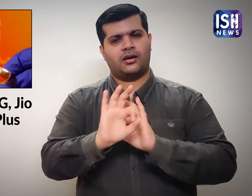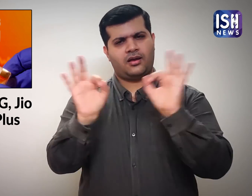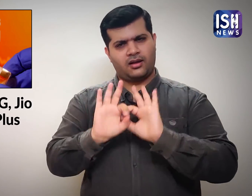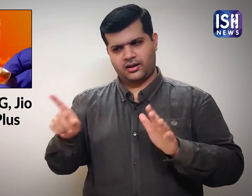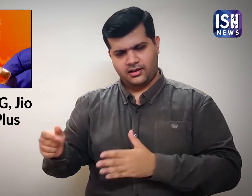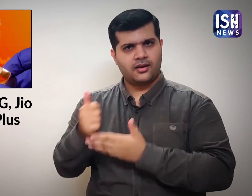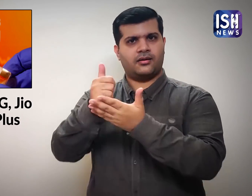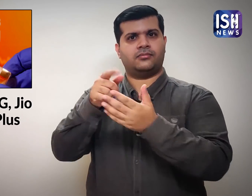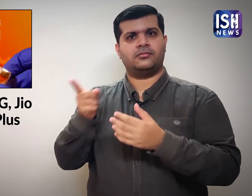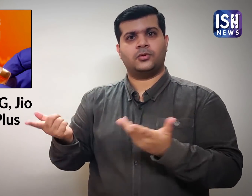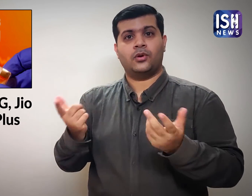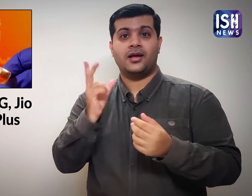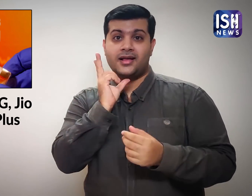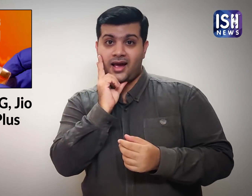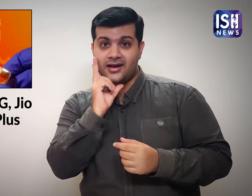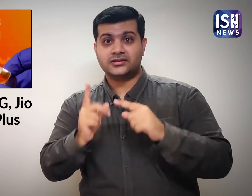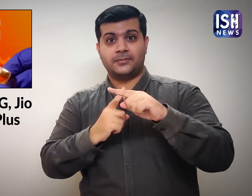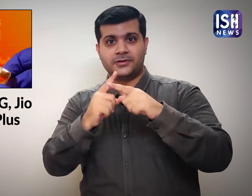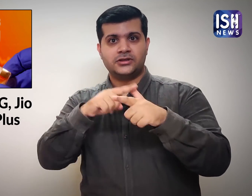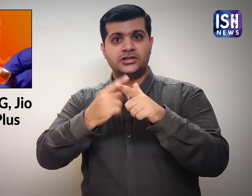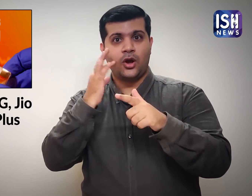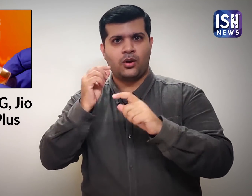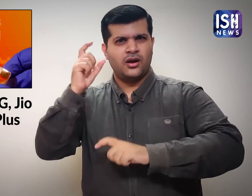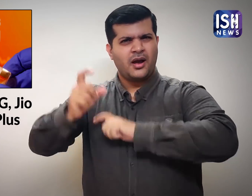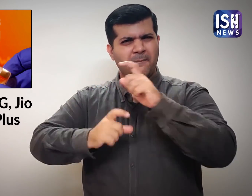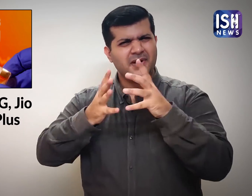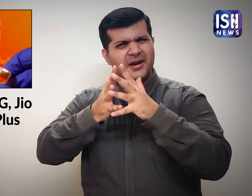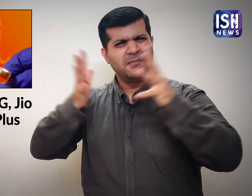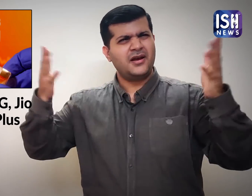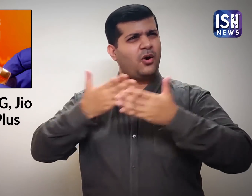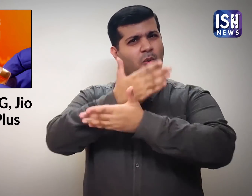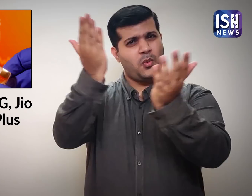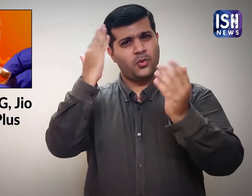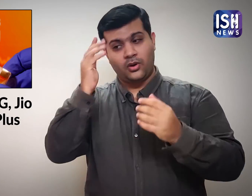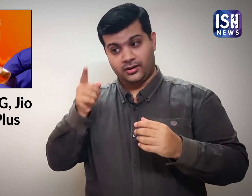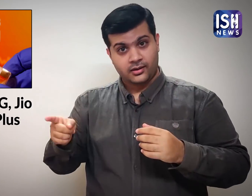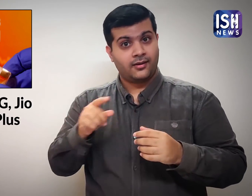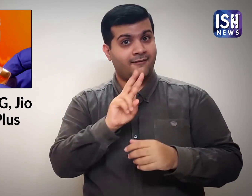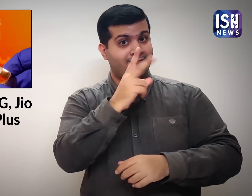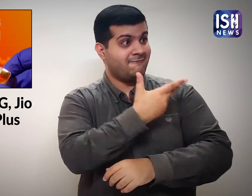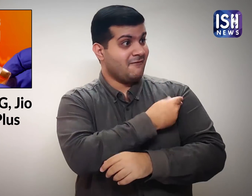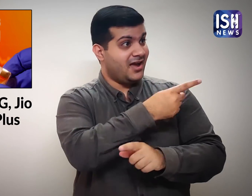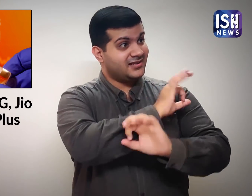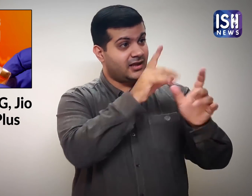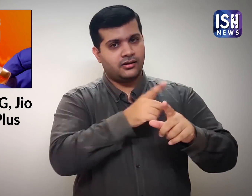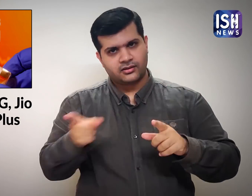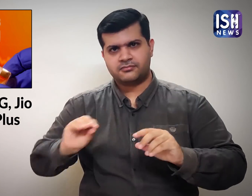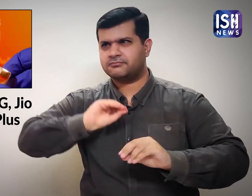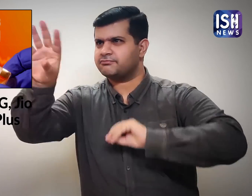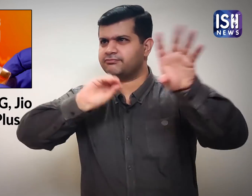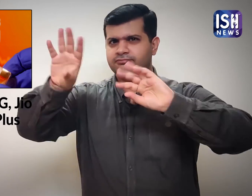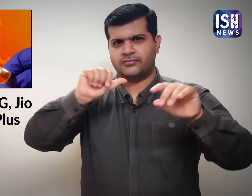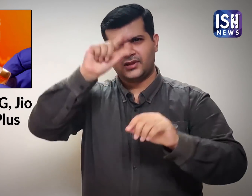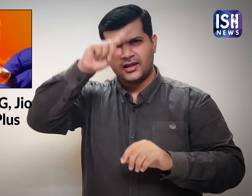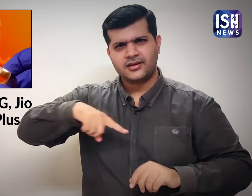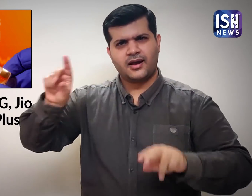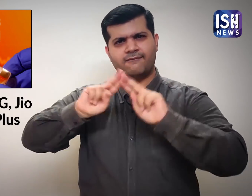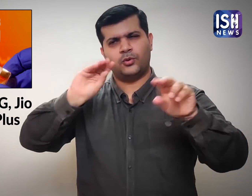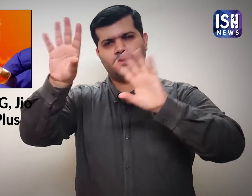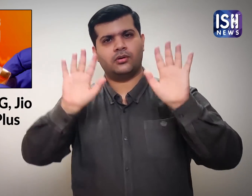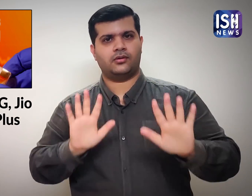Reliance and Jio companies will make sure the vaccine reaches every corner of the country.